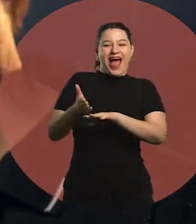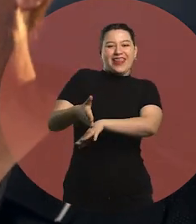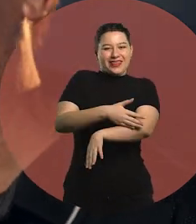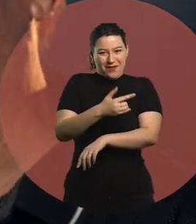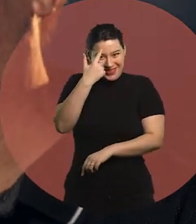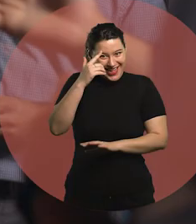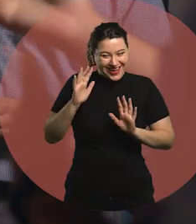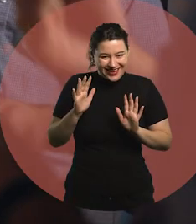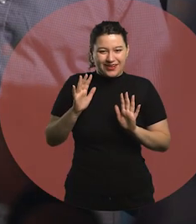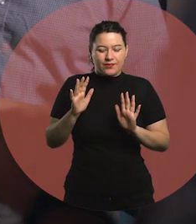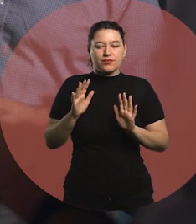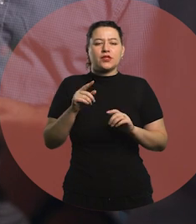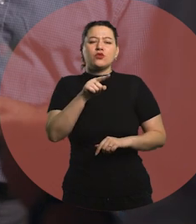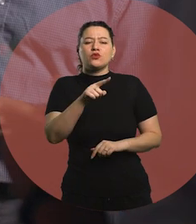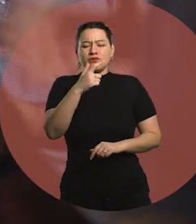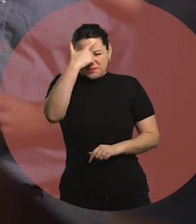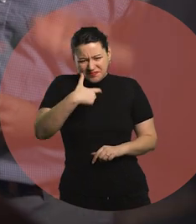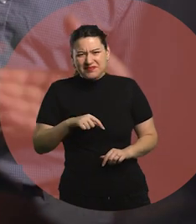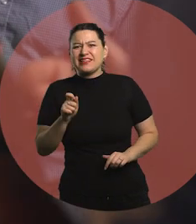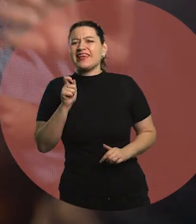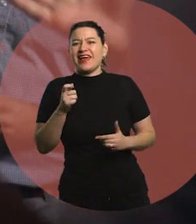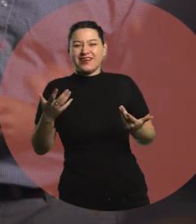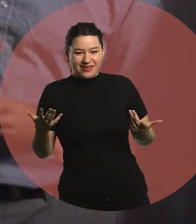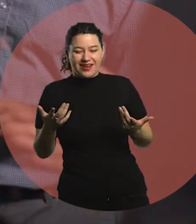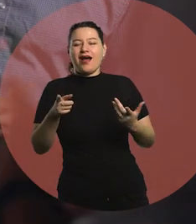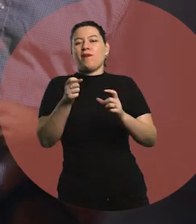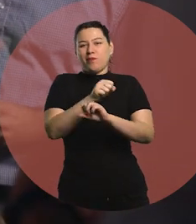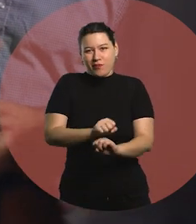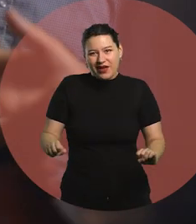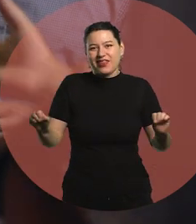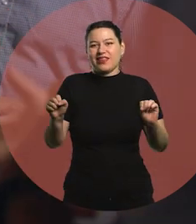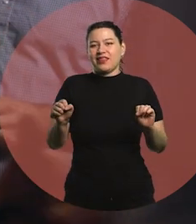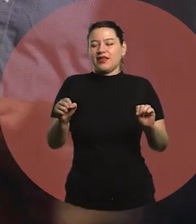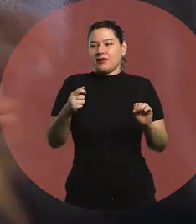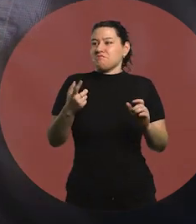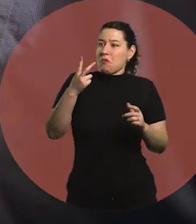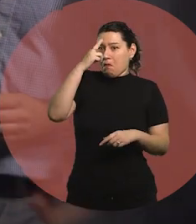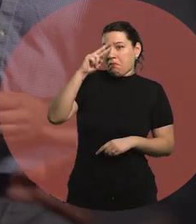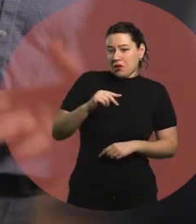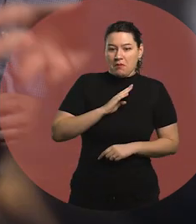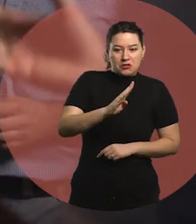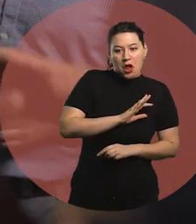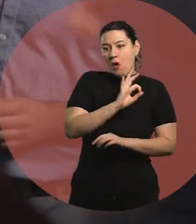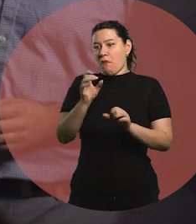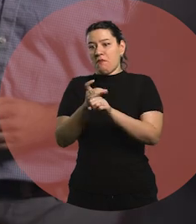It's how do you define yourself? From there we can go to more personal stuff, or mix it up with the professional side.